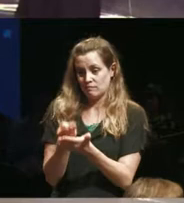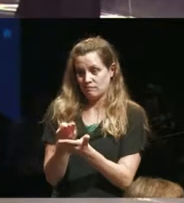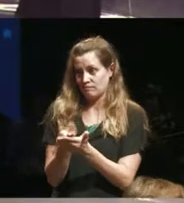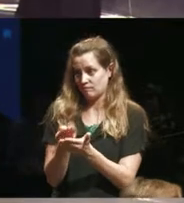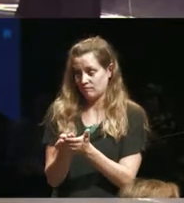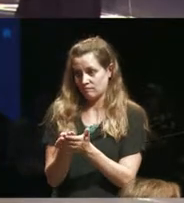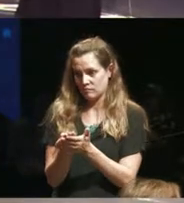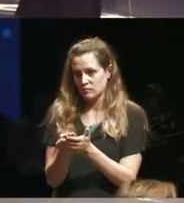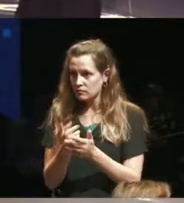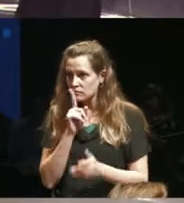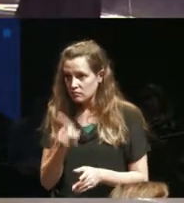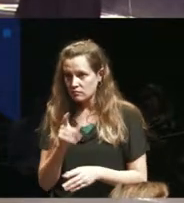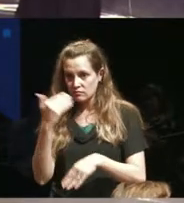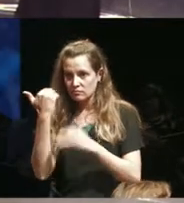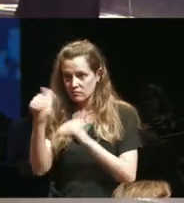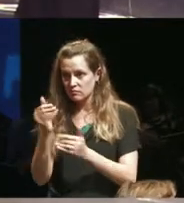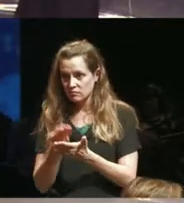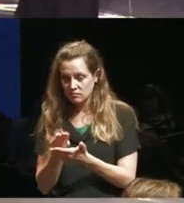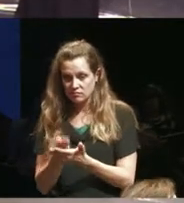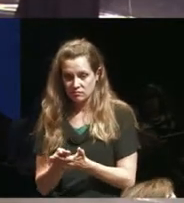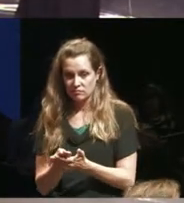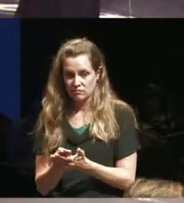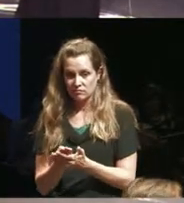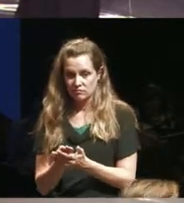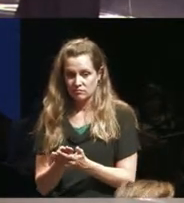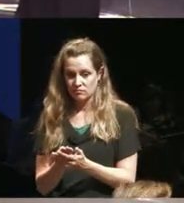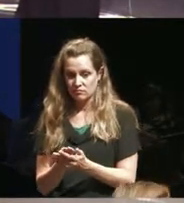are limited resources especially when we're adding things like accessibility